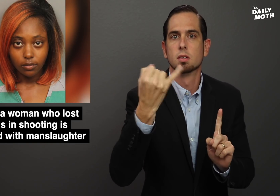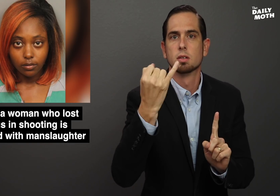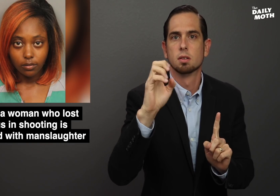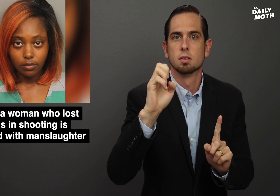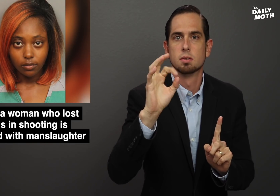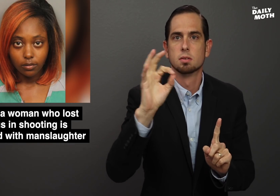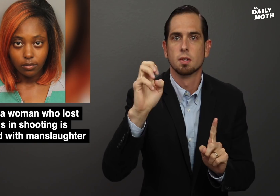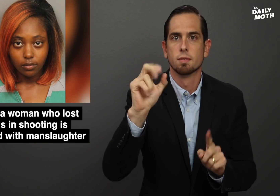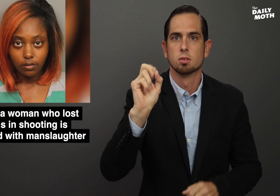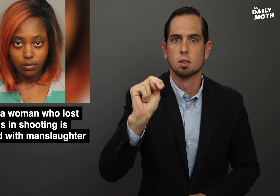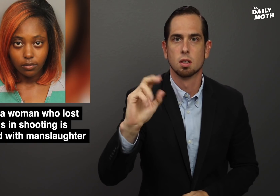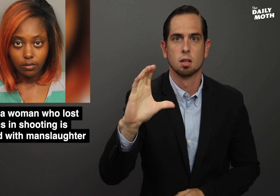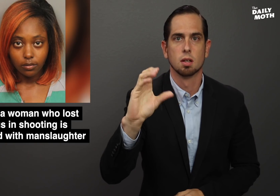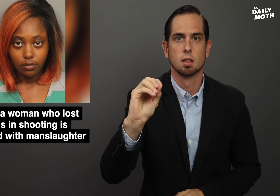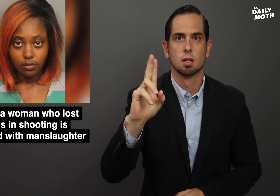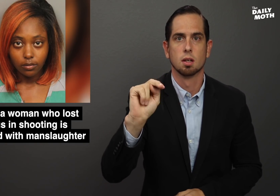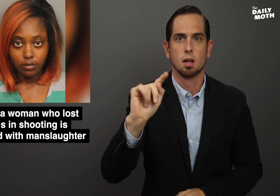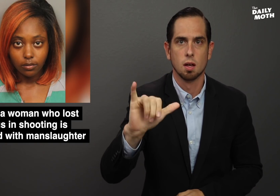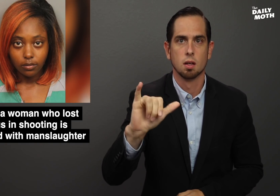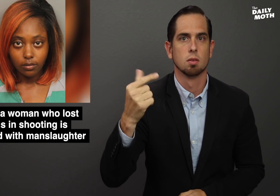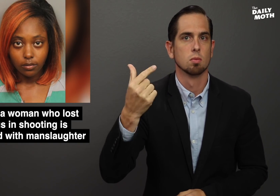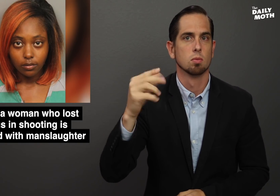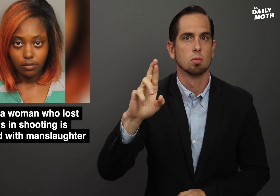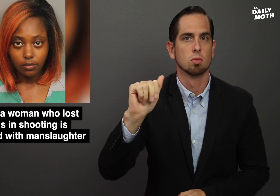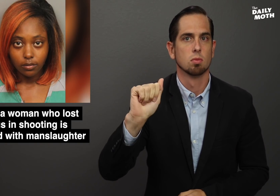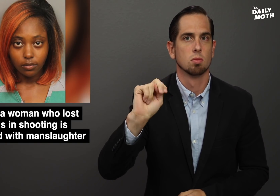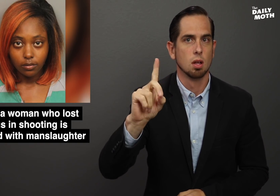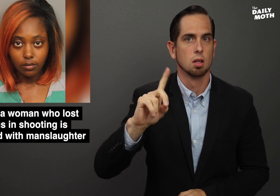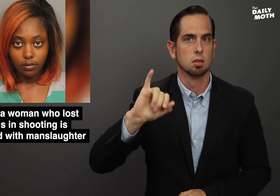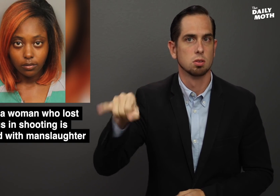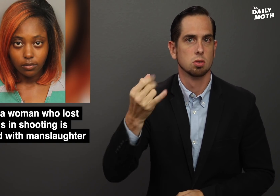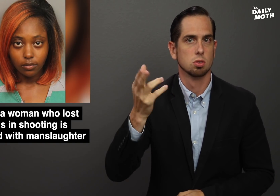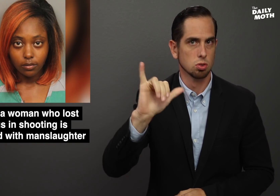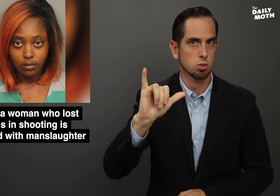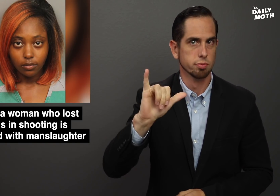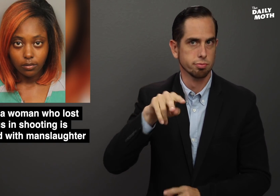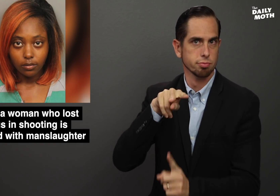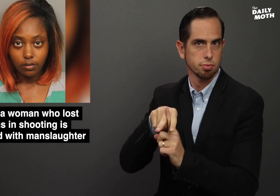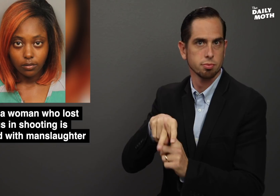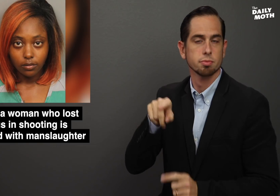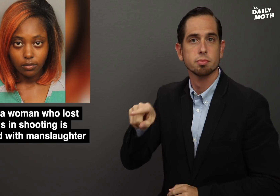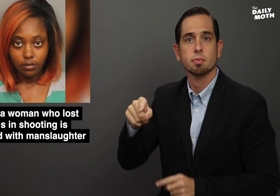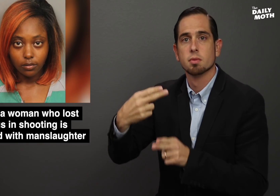by the Jefferson County grand jury.